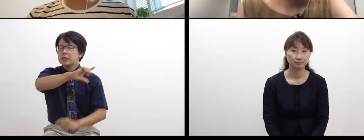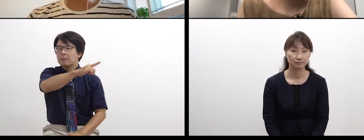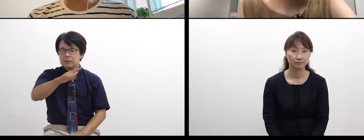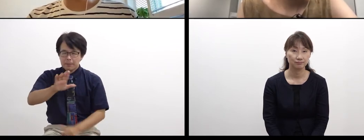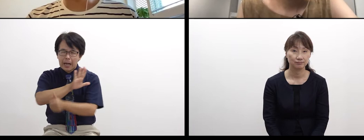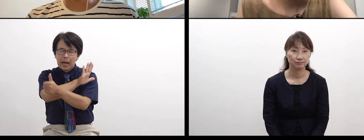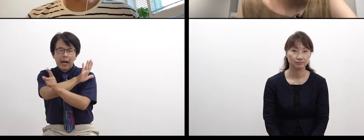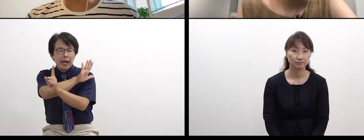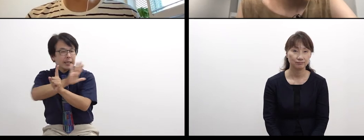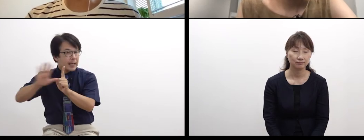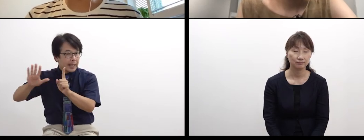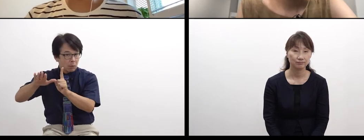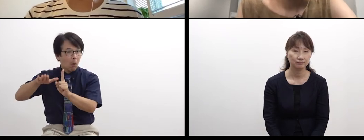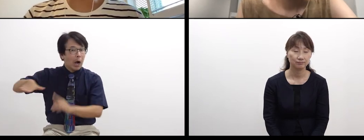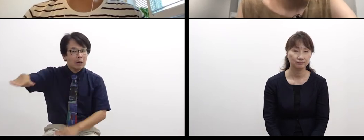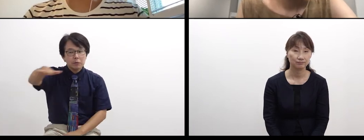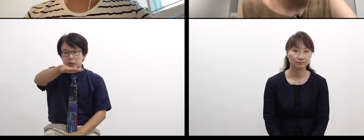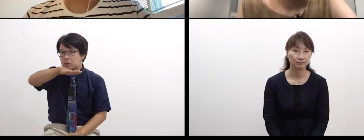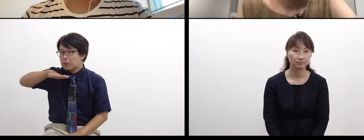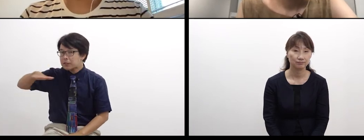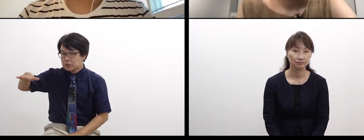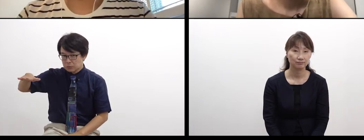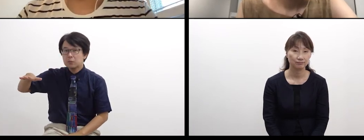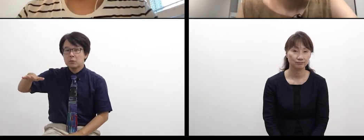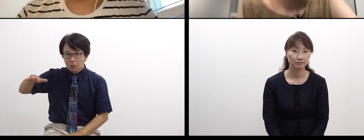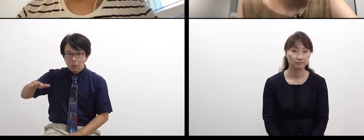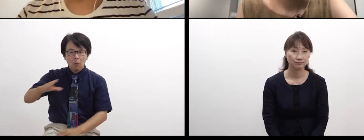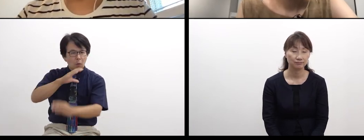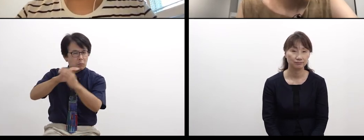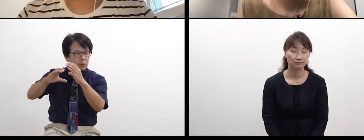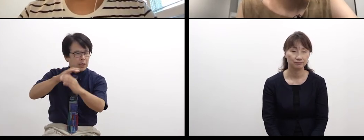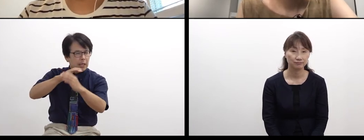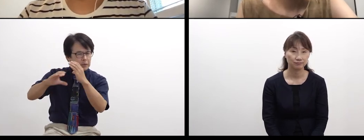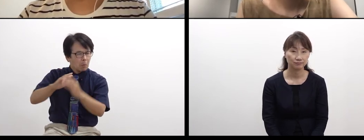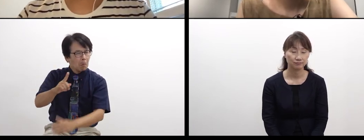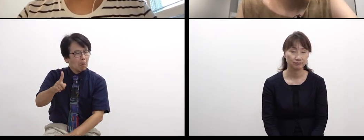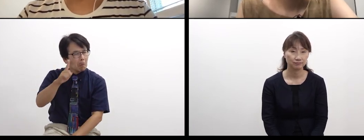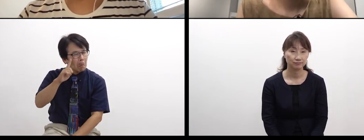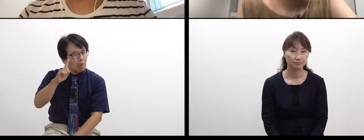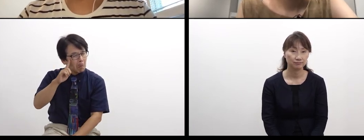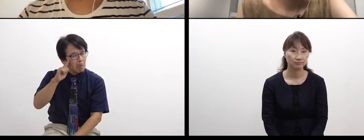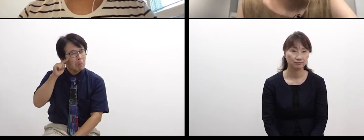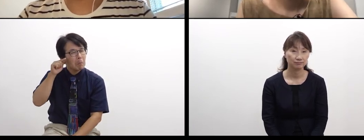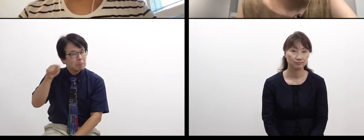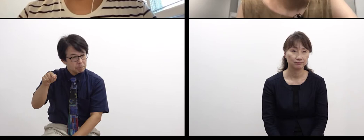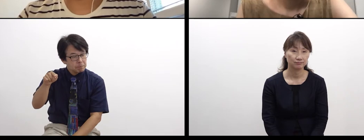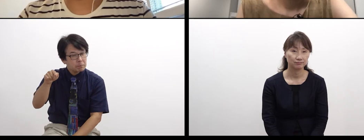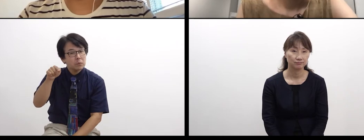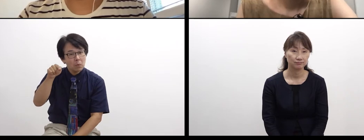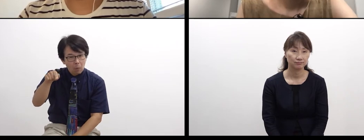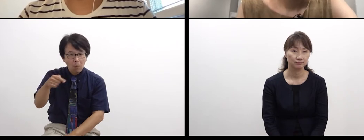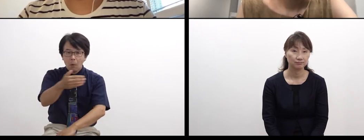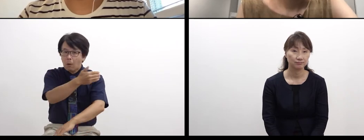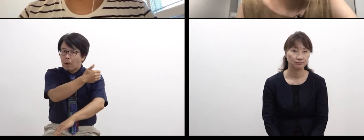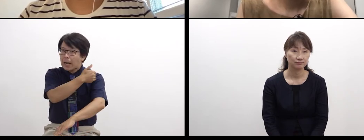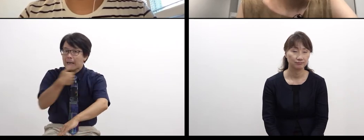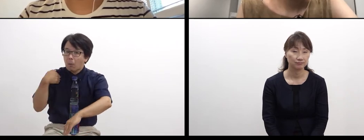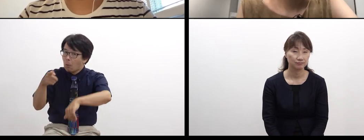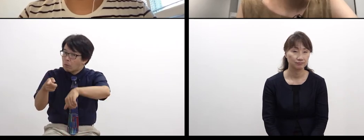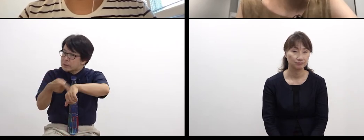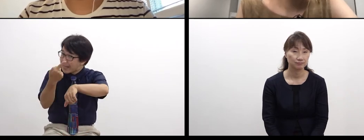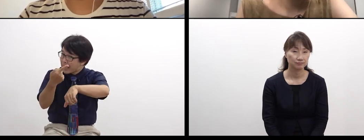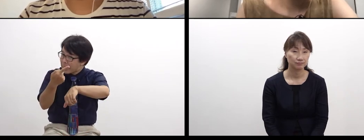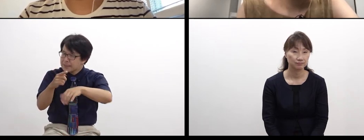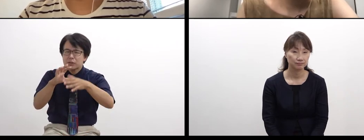between artists and people with various backgrounds.